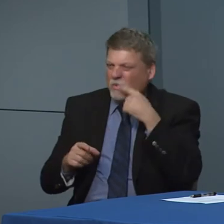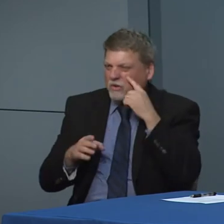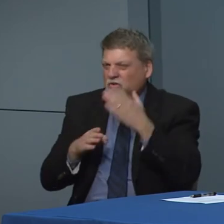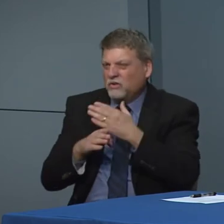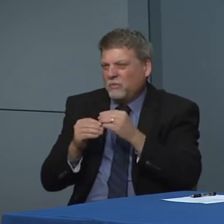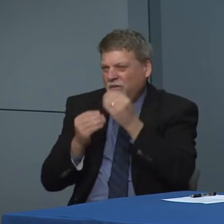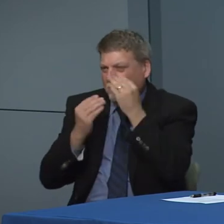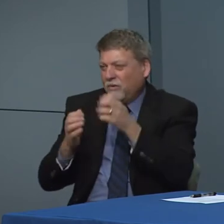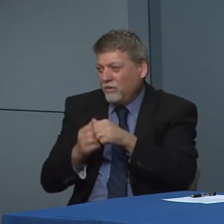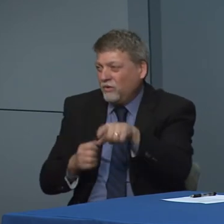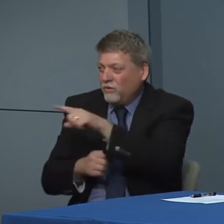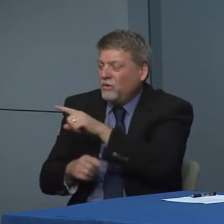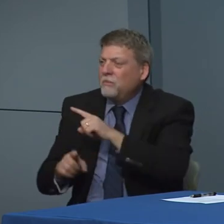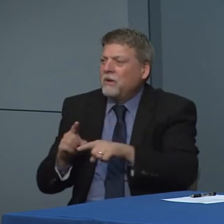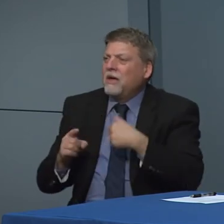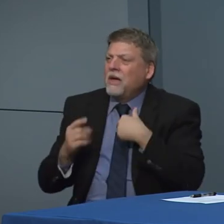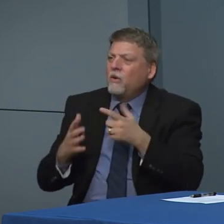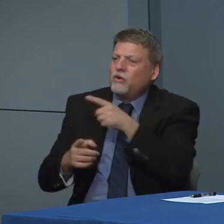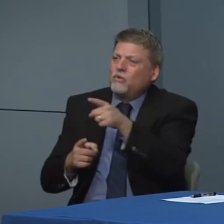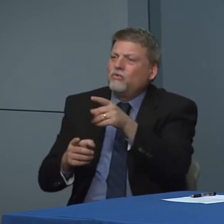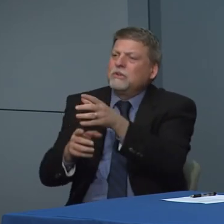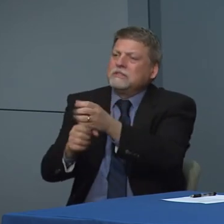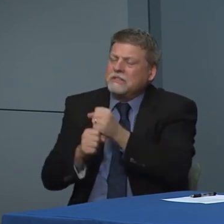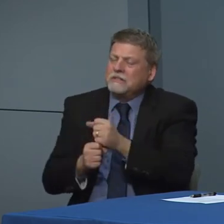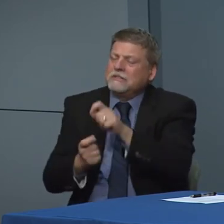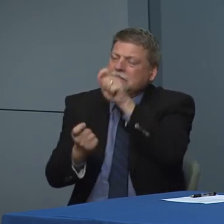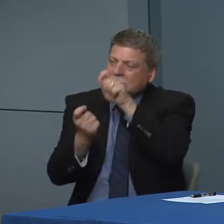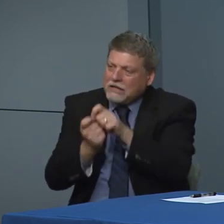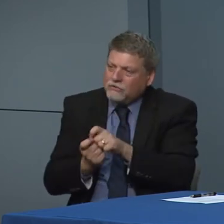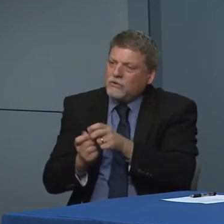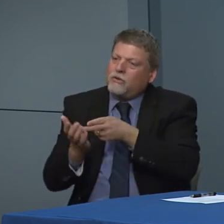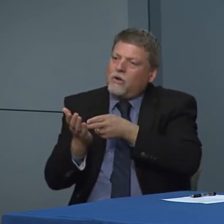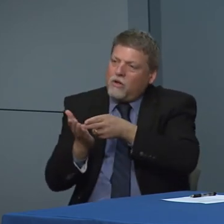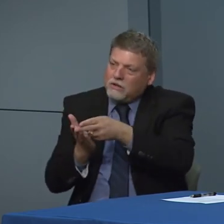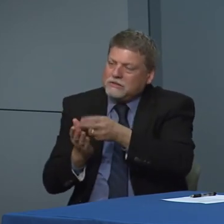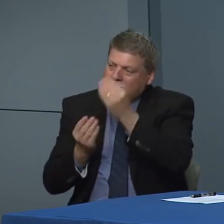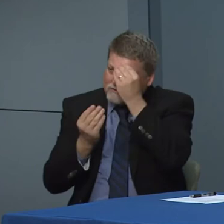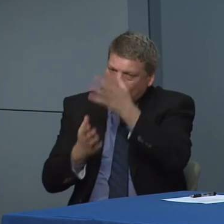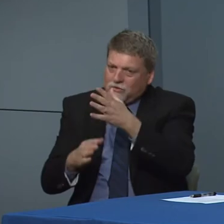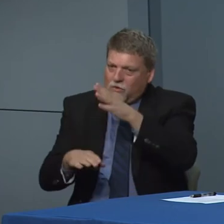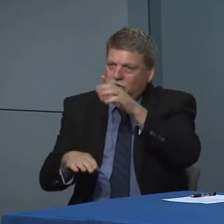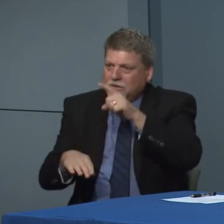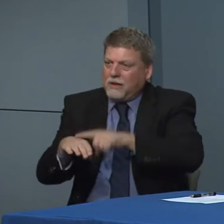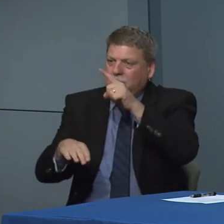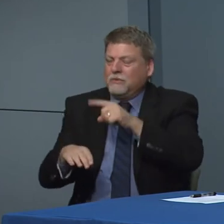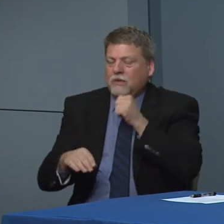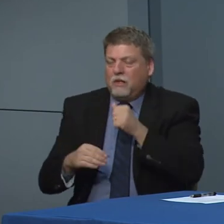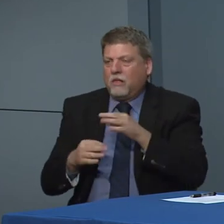more guidance to share. I just want folks to have accurate and timely information so that always encourage folks to go